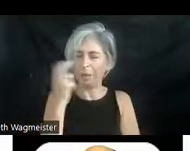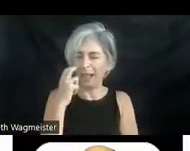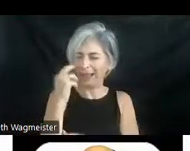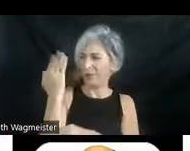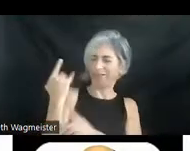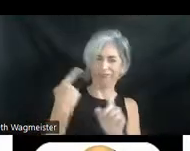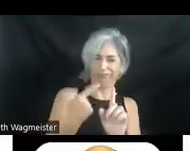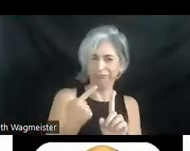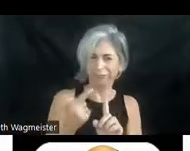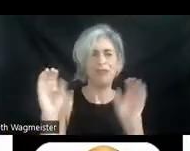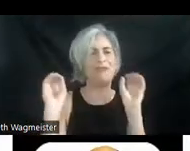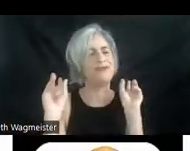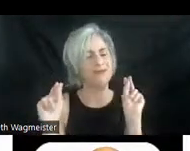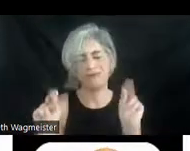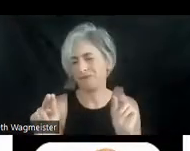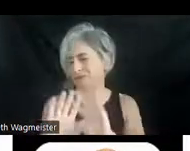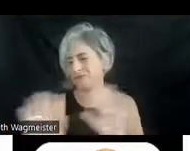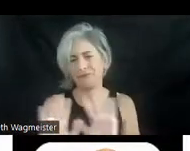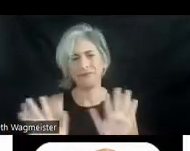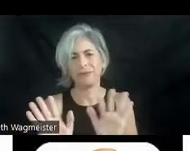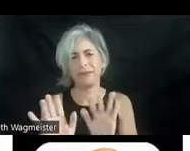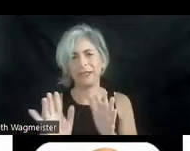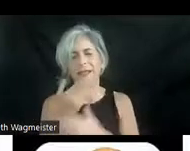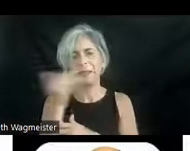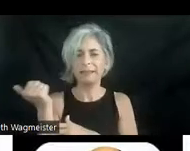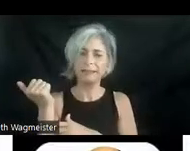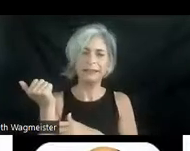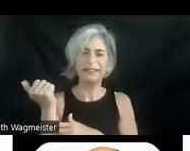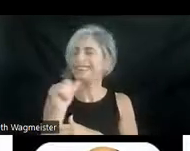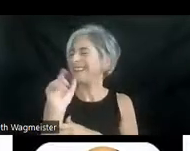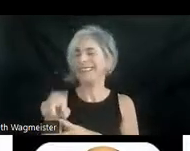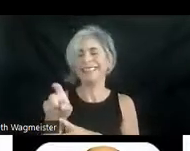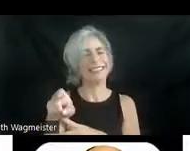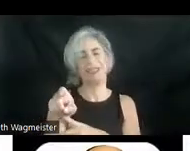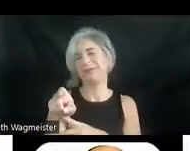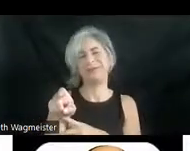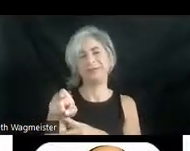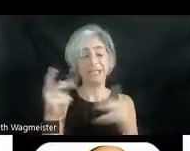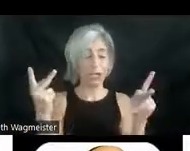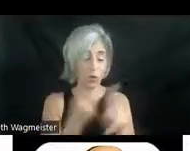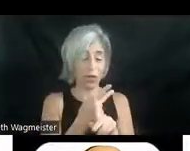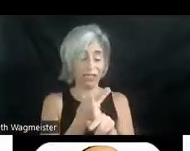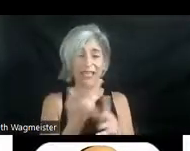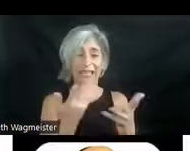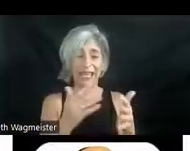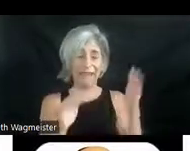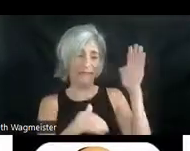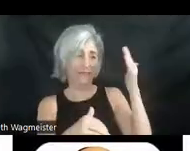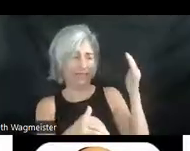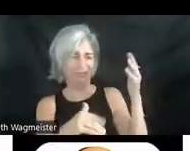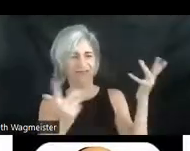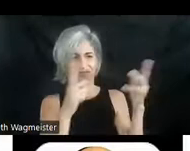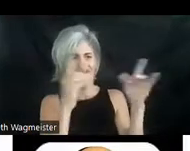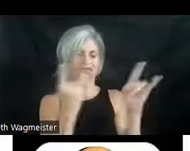No. At best it's unnecessary. At worst it could seem even condescending or patronizing.